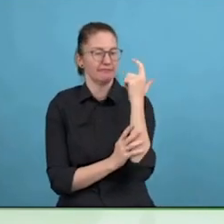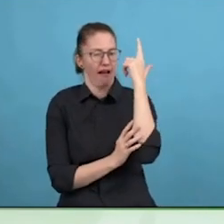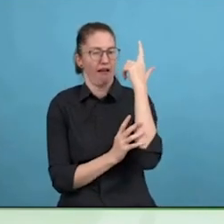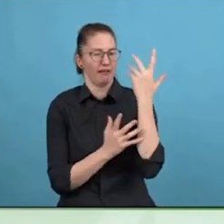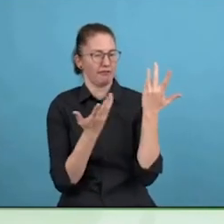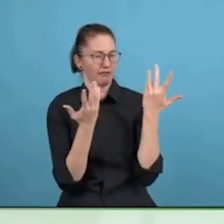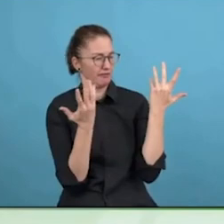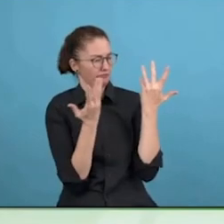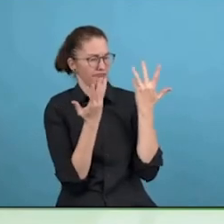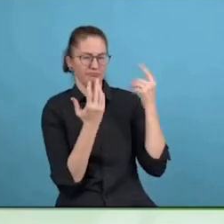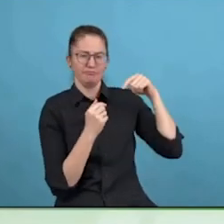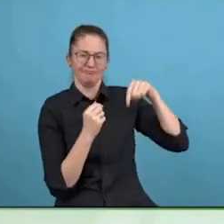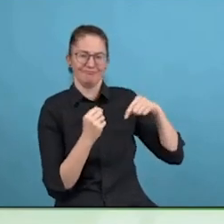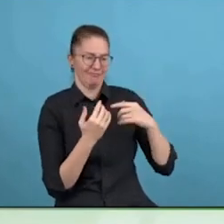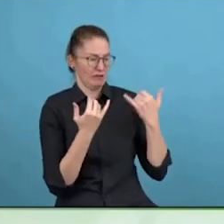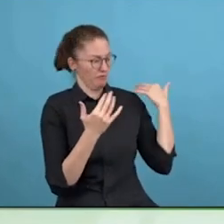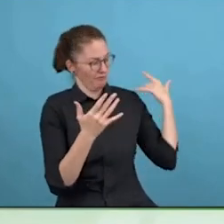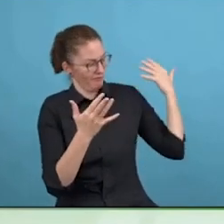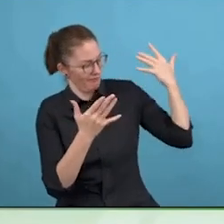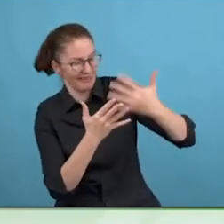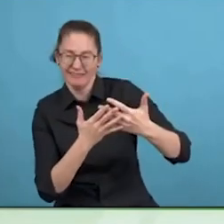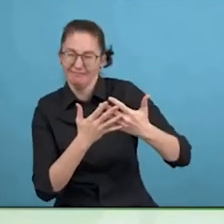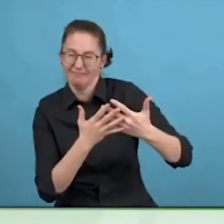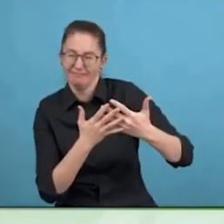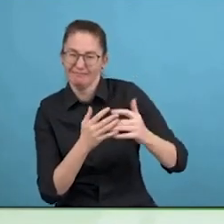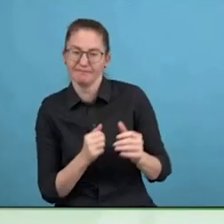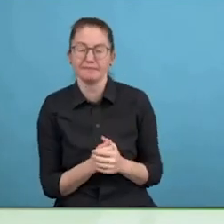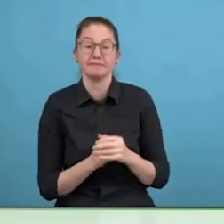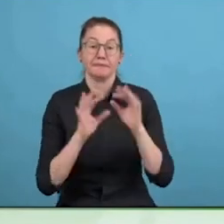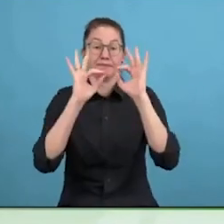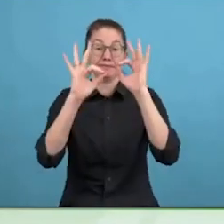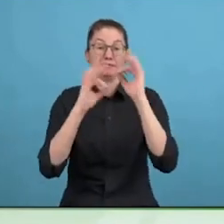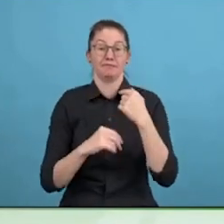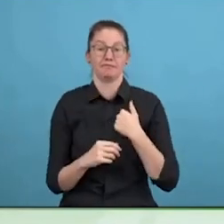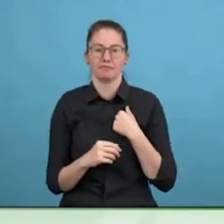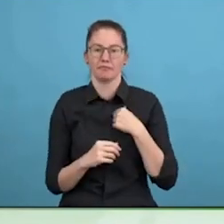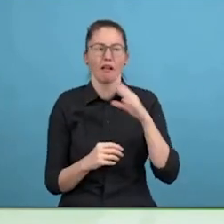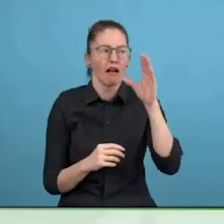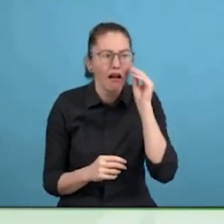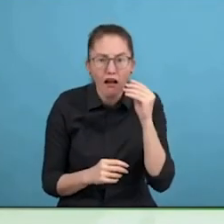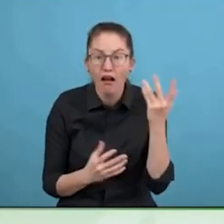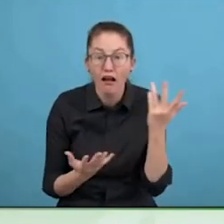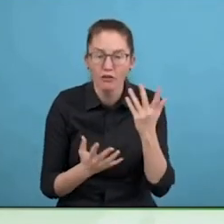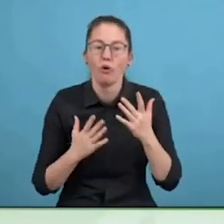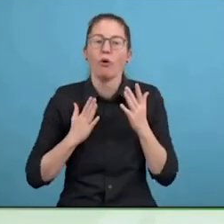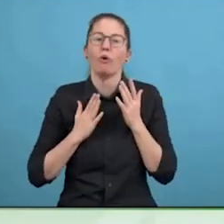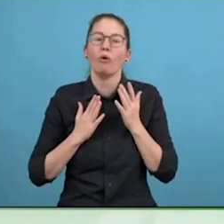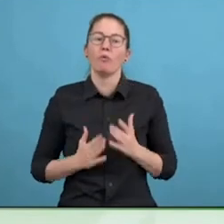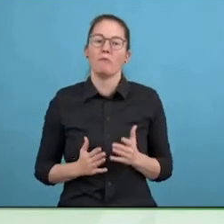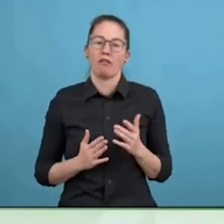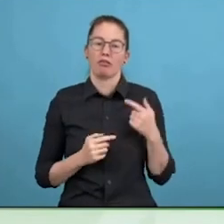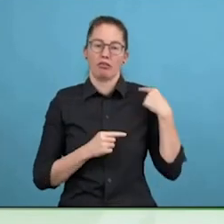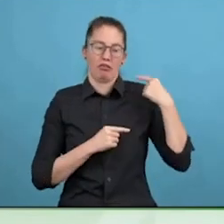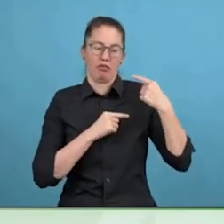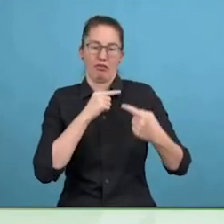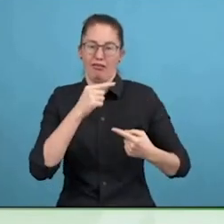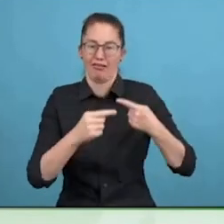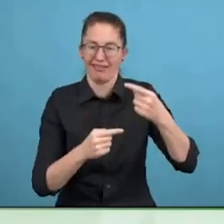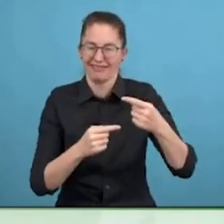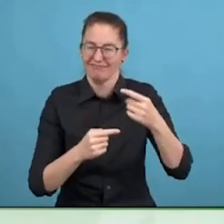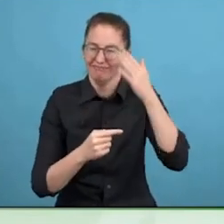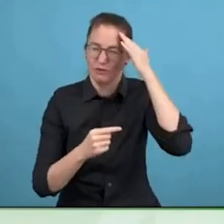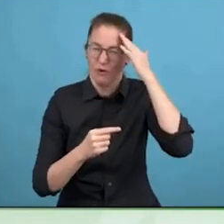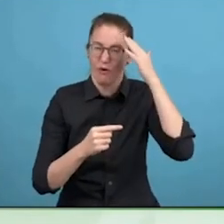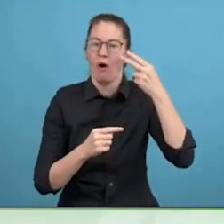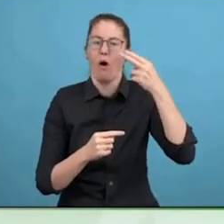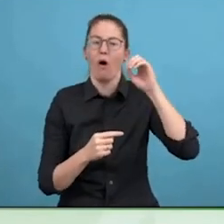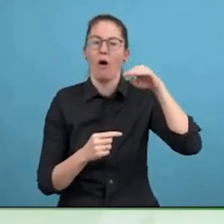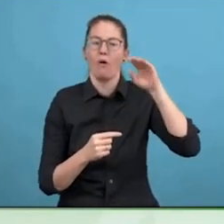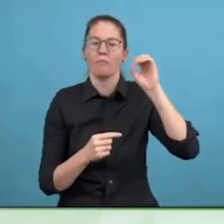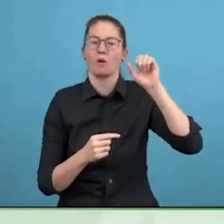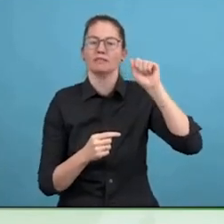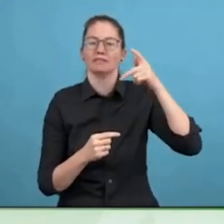sapiens are wise humans, knowing humans but I think that the whole